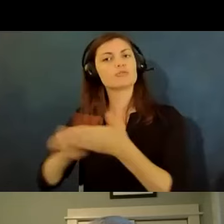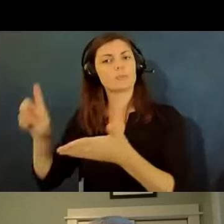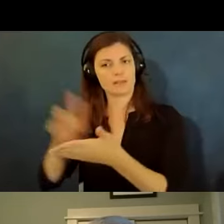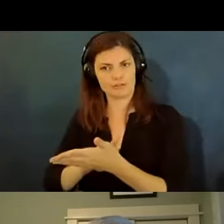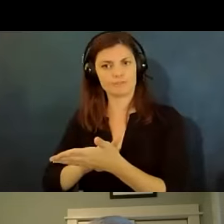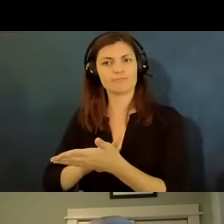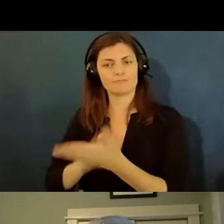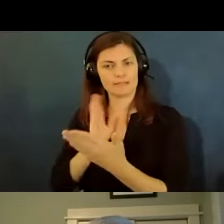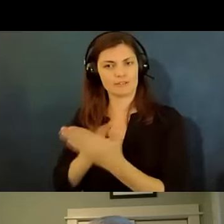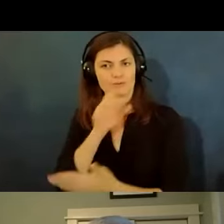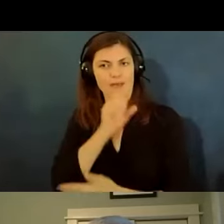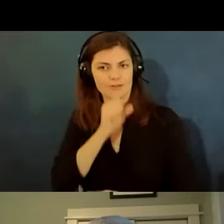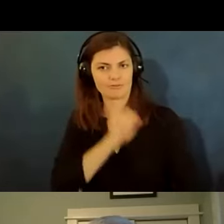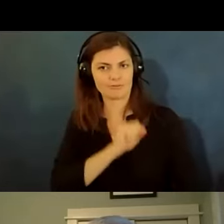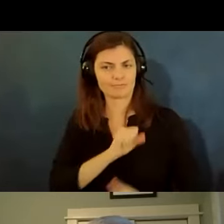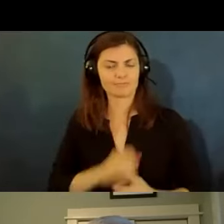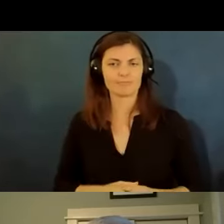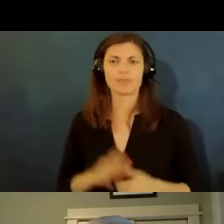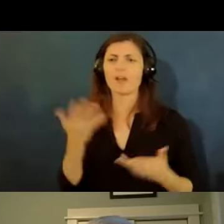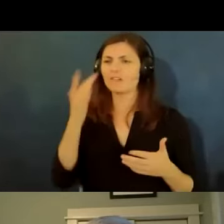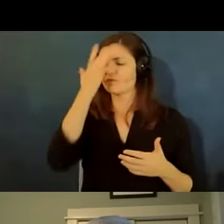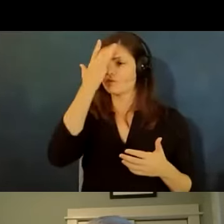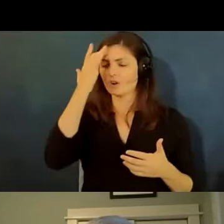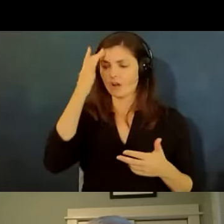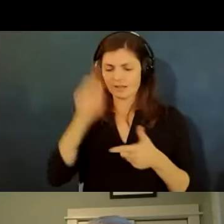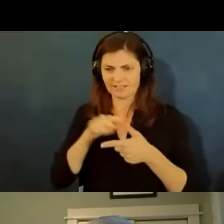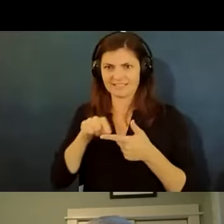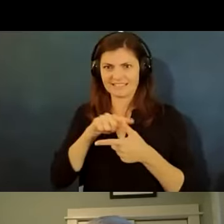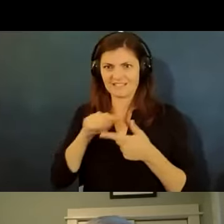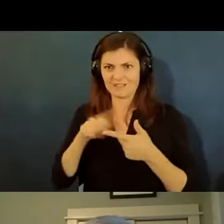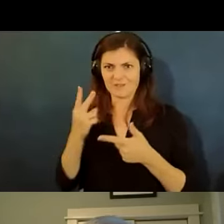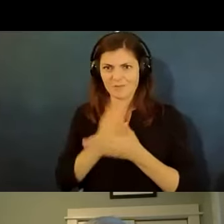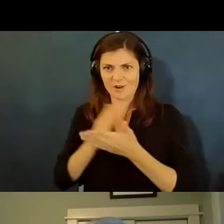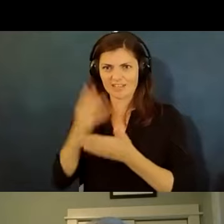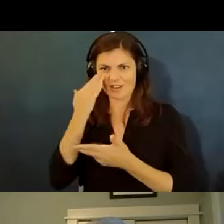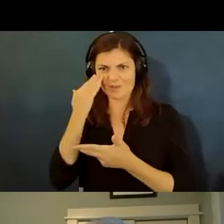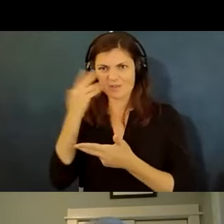i already um forgot the rest of the question so there were i know there were three examples